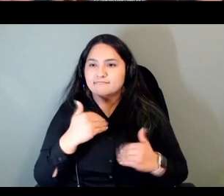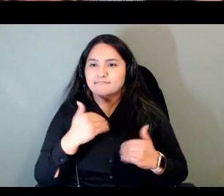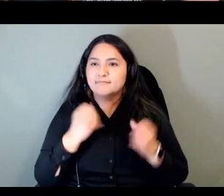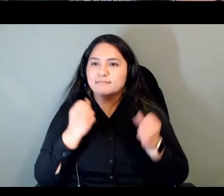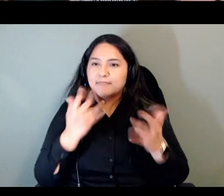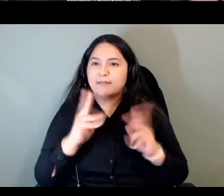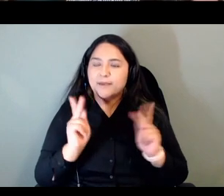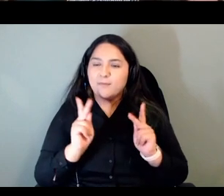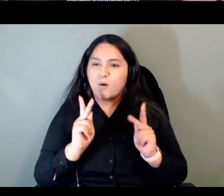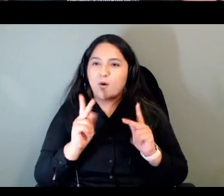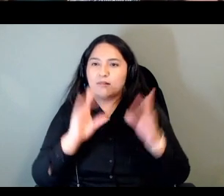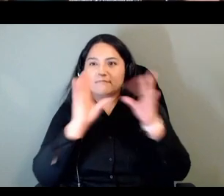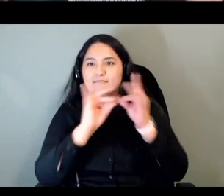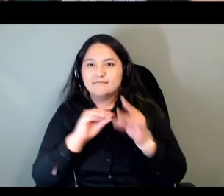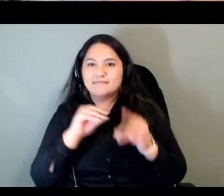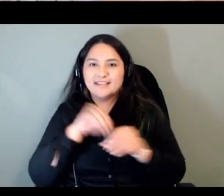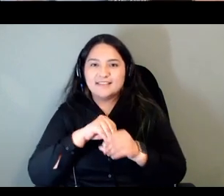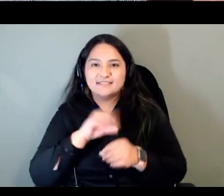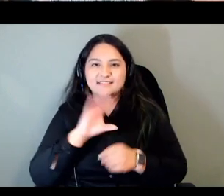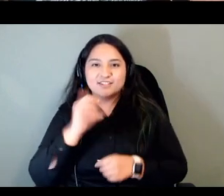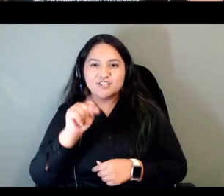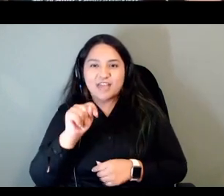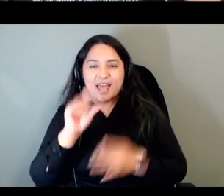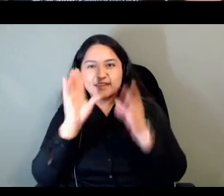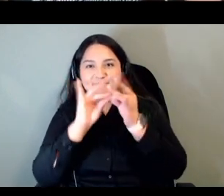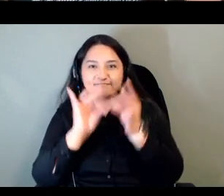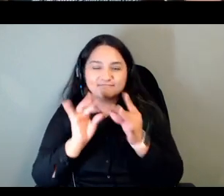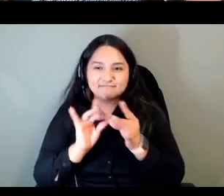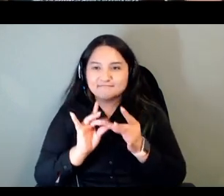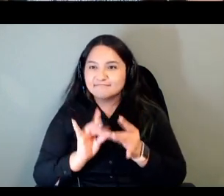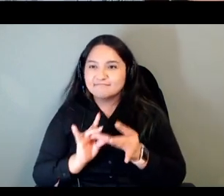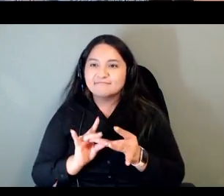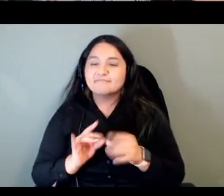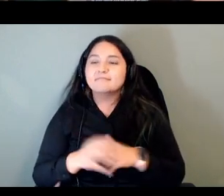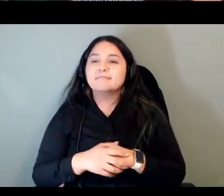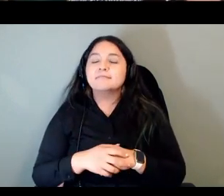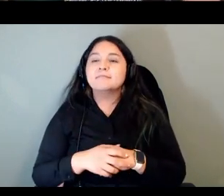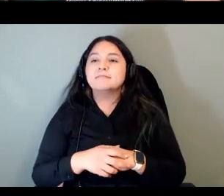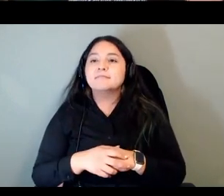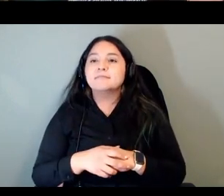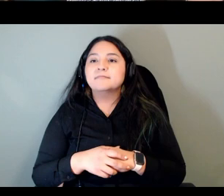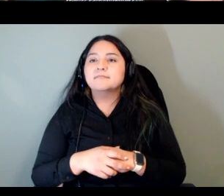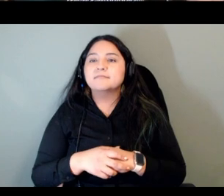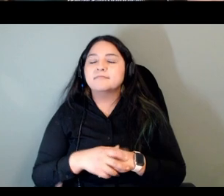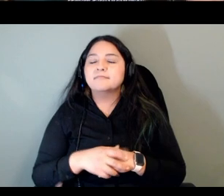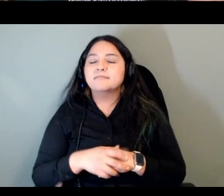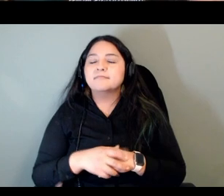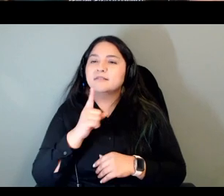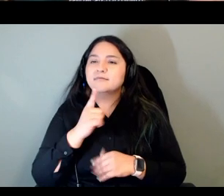the chat on the webinar side um and i just really appreciate this presentation because